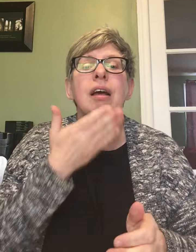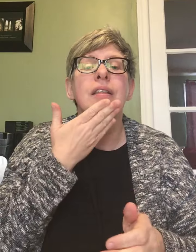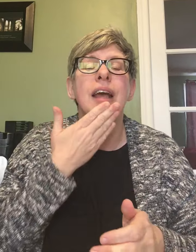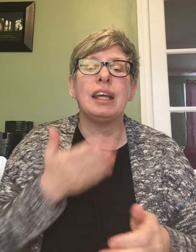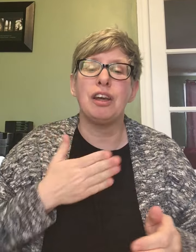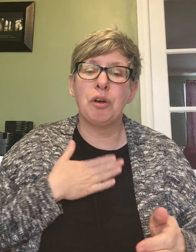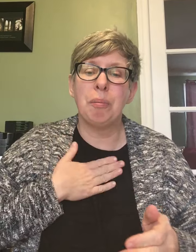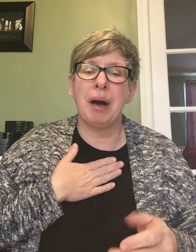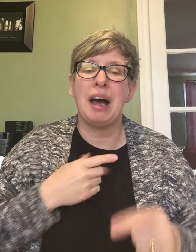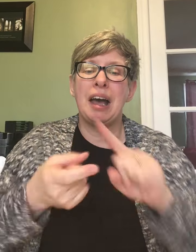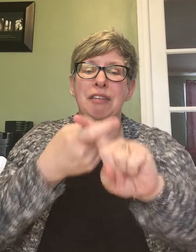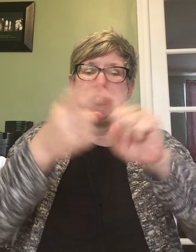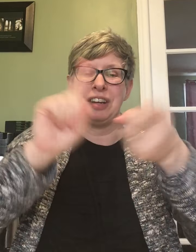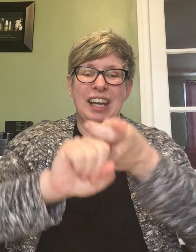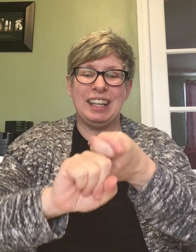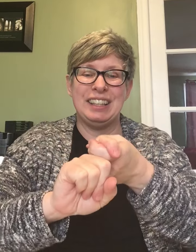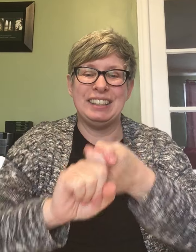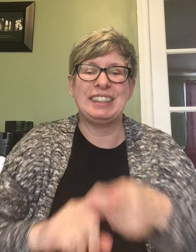Thank you my friends